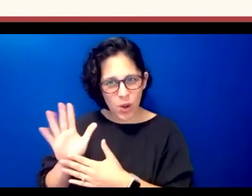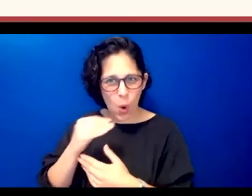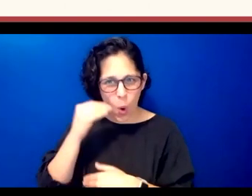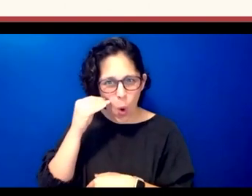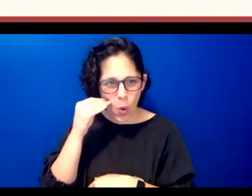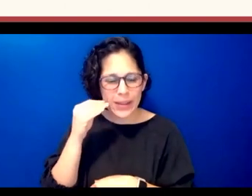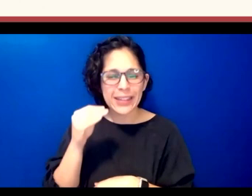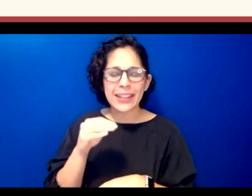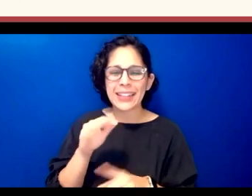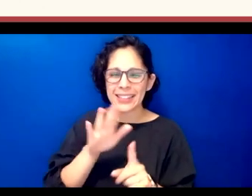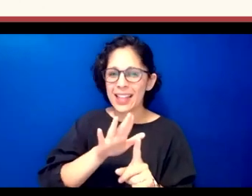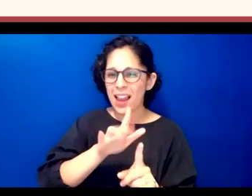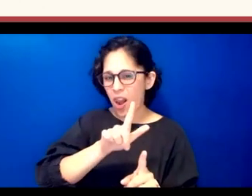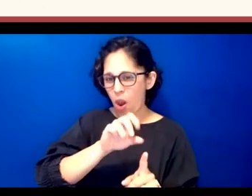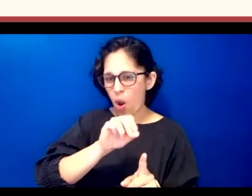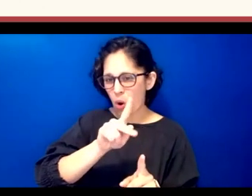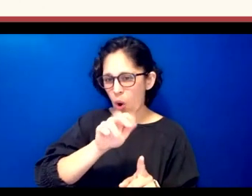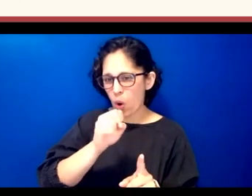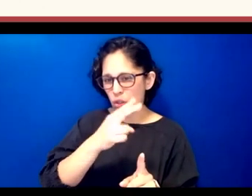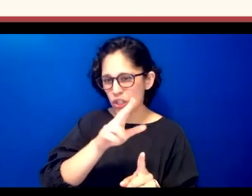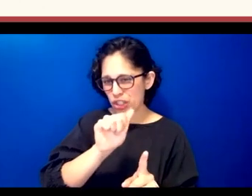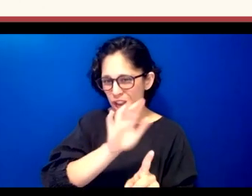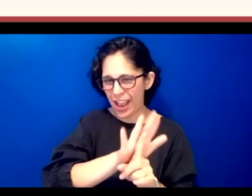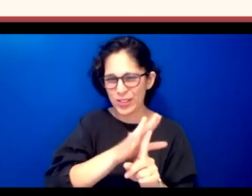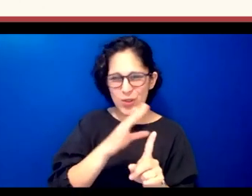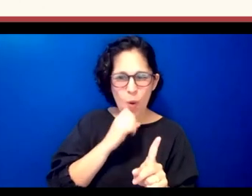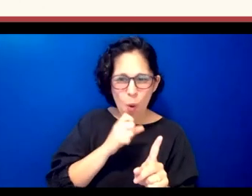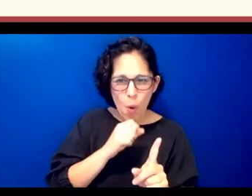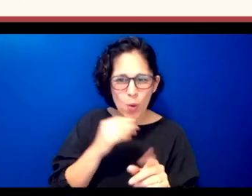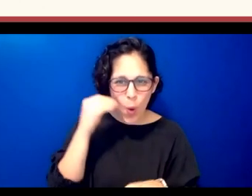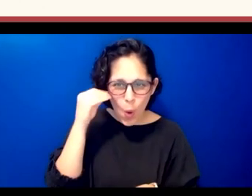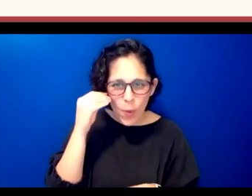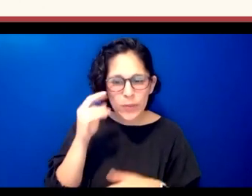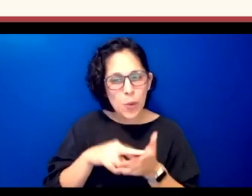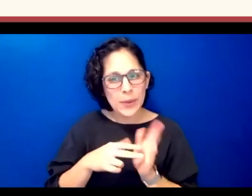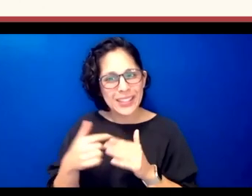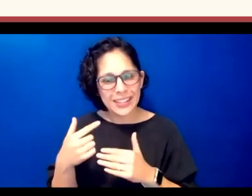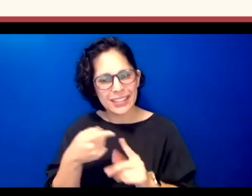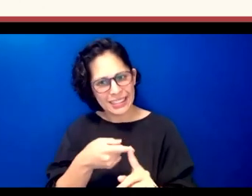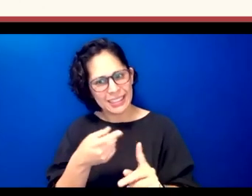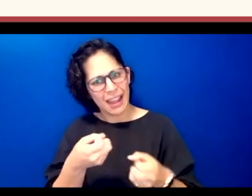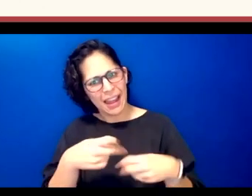home so the chickasaw film crew used to regularly just invade his home and record there you